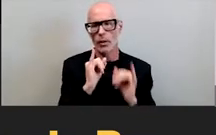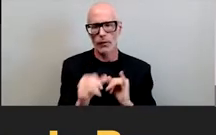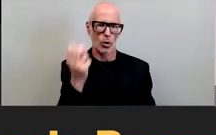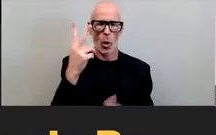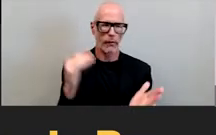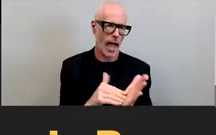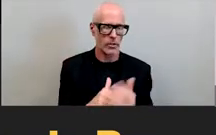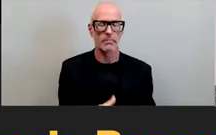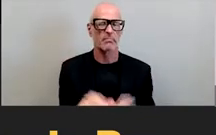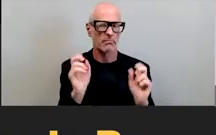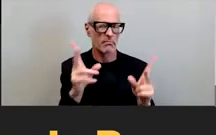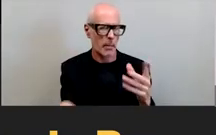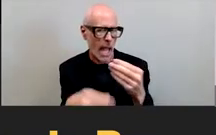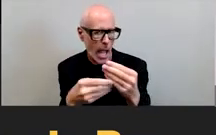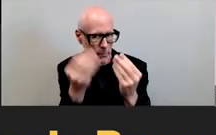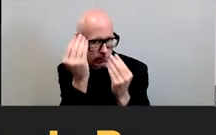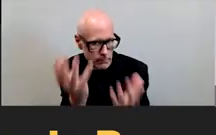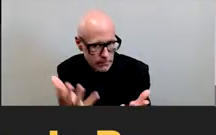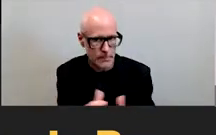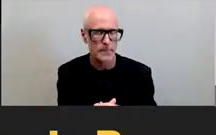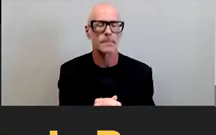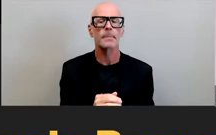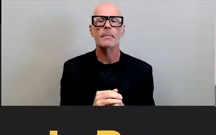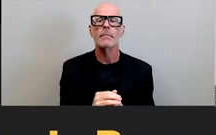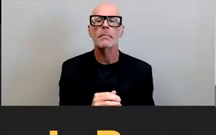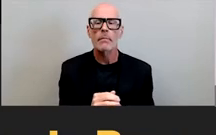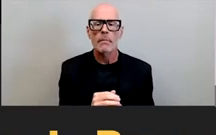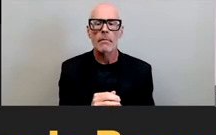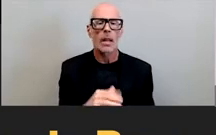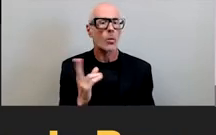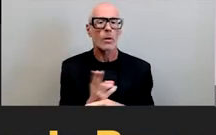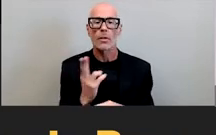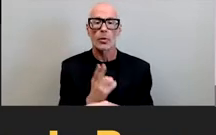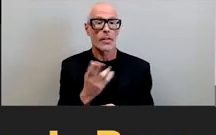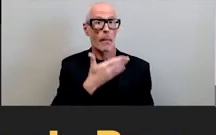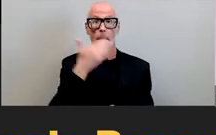all right let me uh tell you what else we've been up to we've taken the best of what we learned over